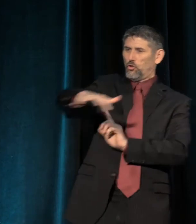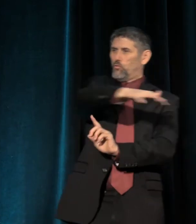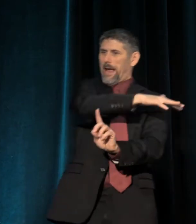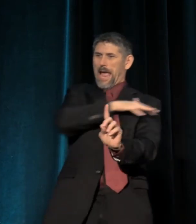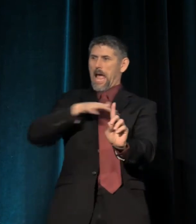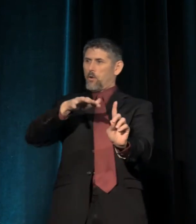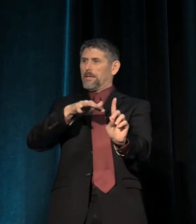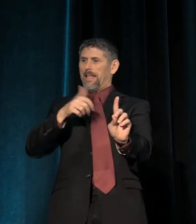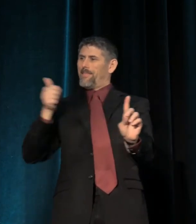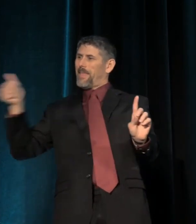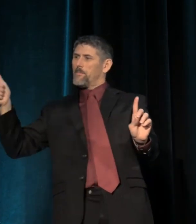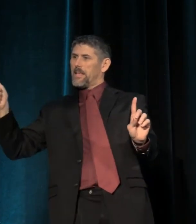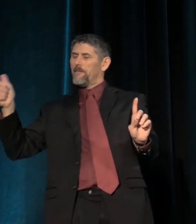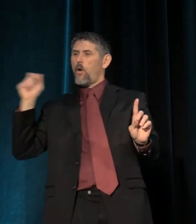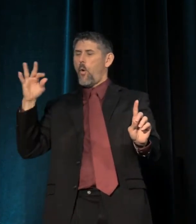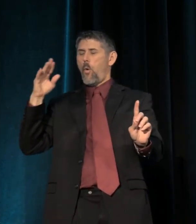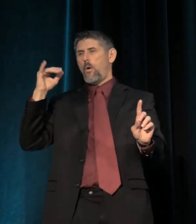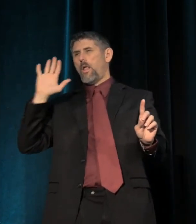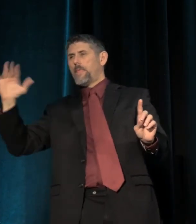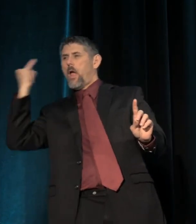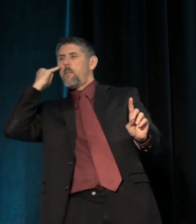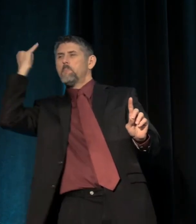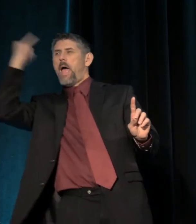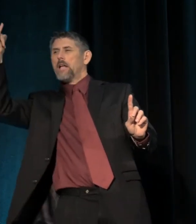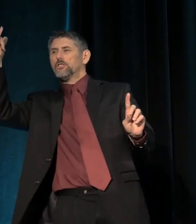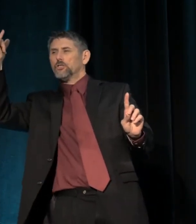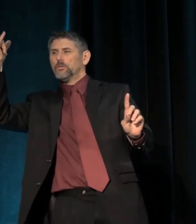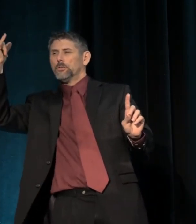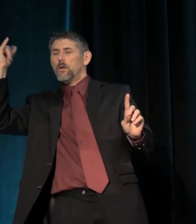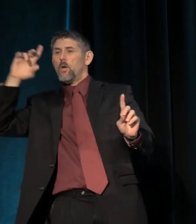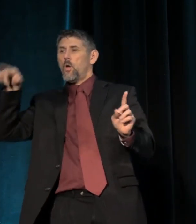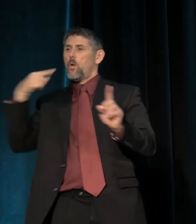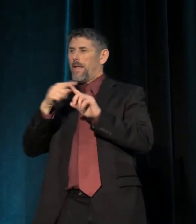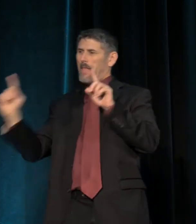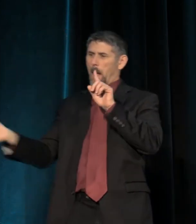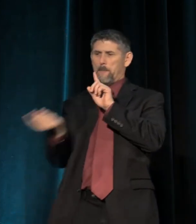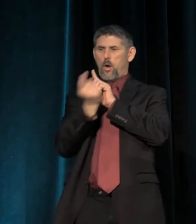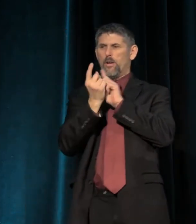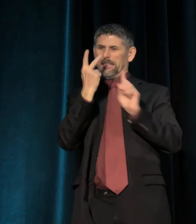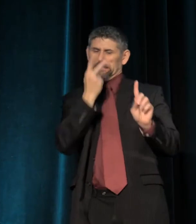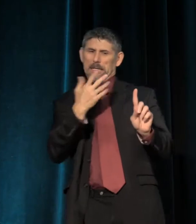themselves, or figments of their imagination." "When they approach me they see only my surroundings,